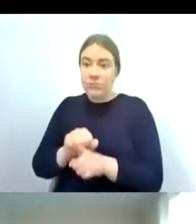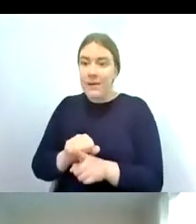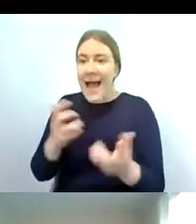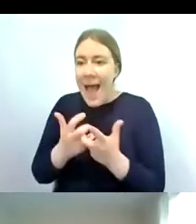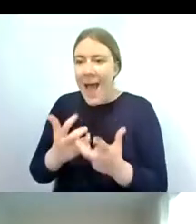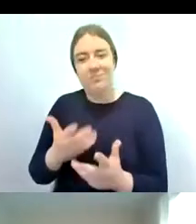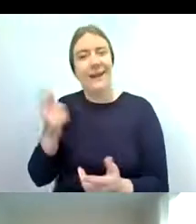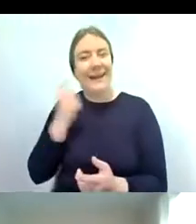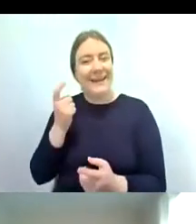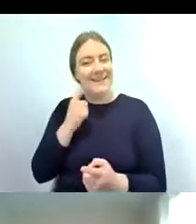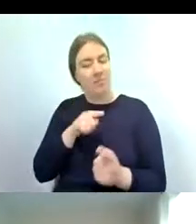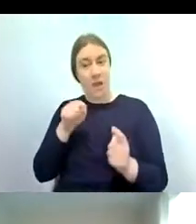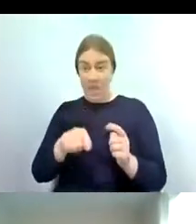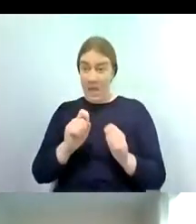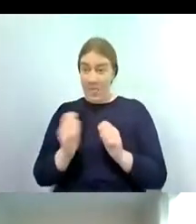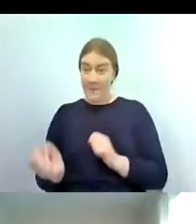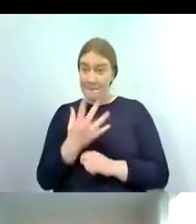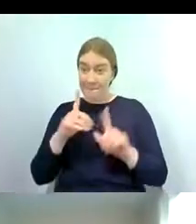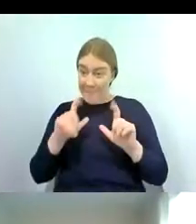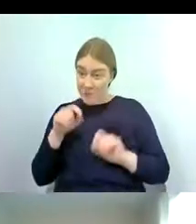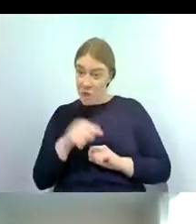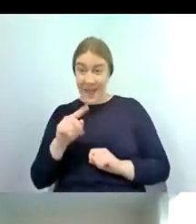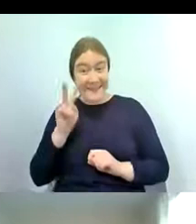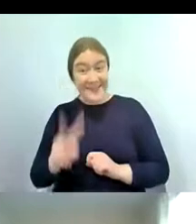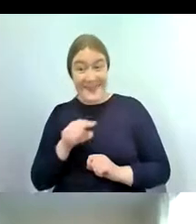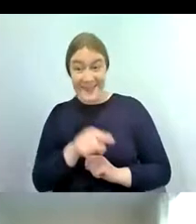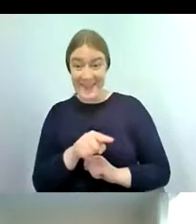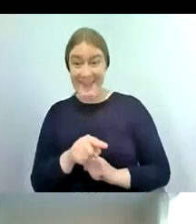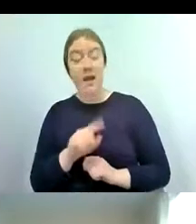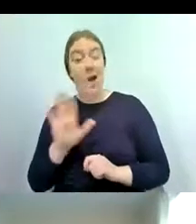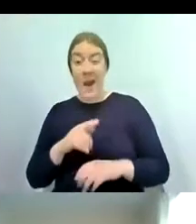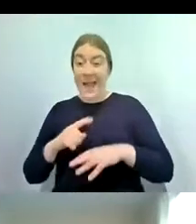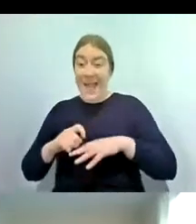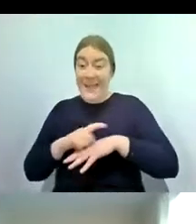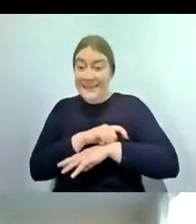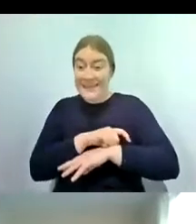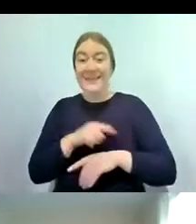one pictured on this slide and as you can see like all insects it has three pairs of legs